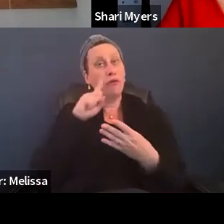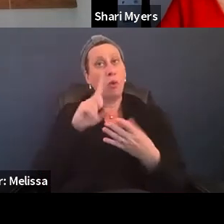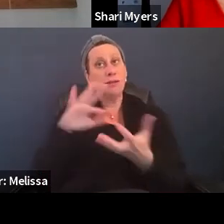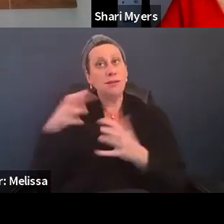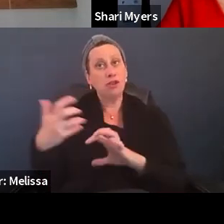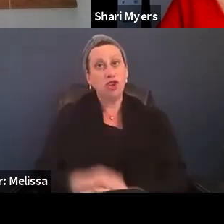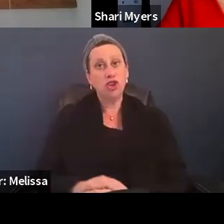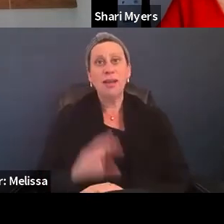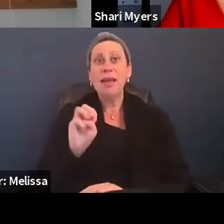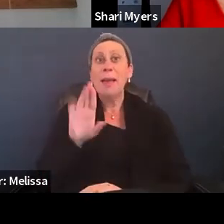Mary, you wanna start?